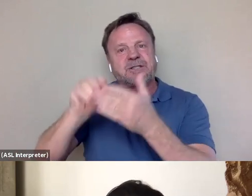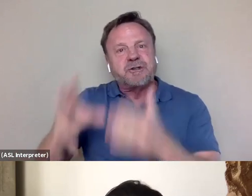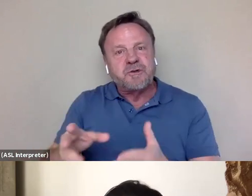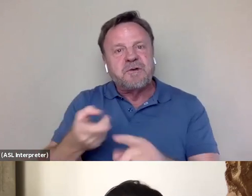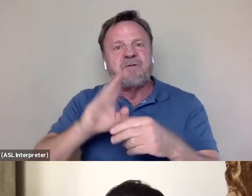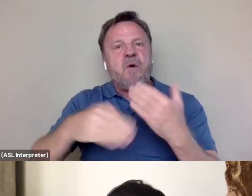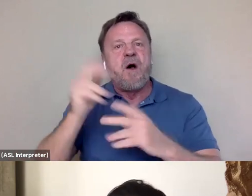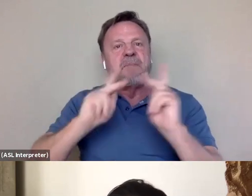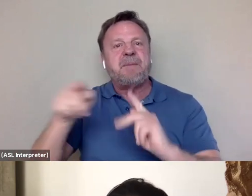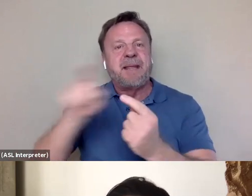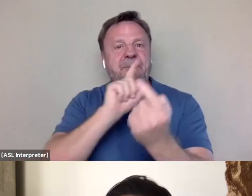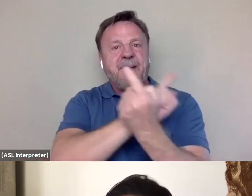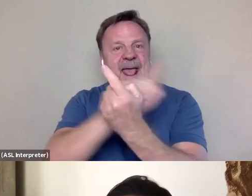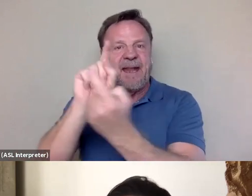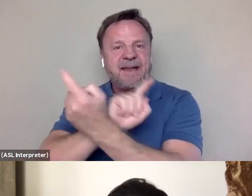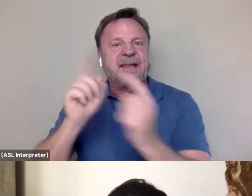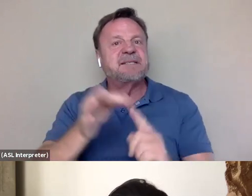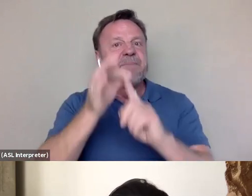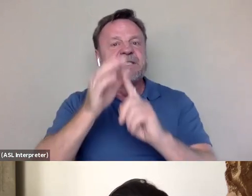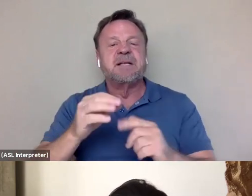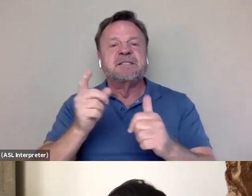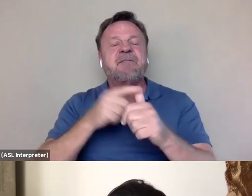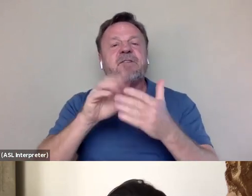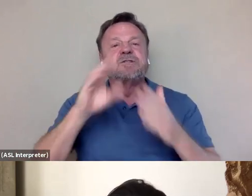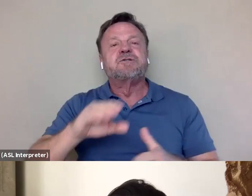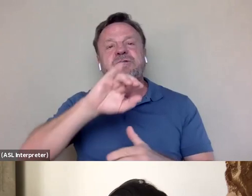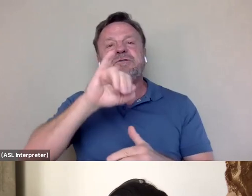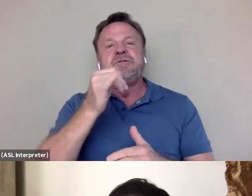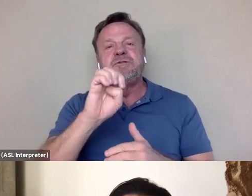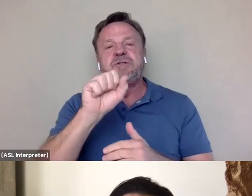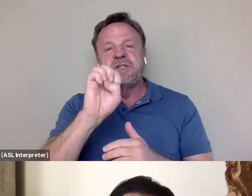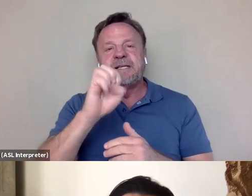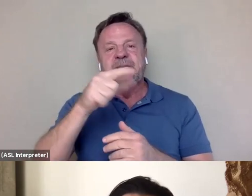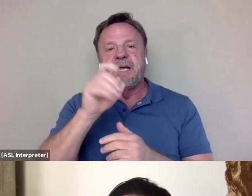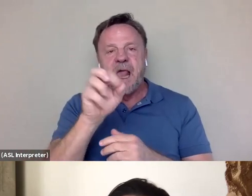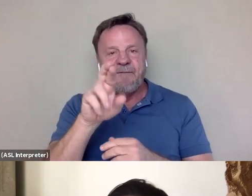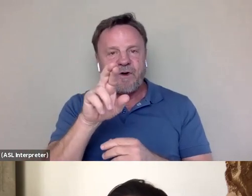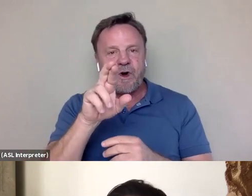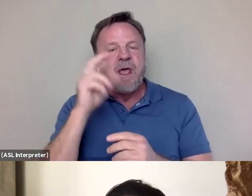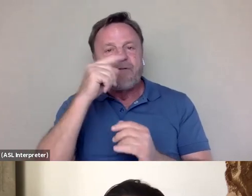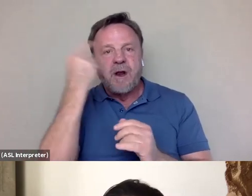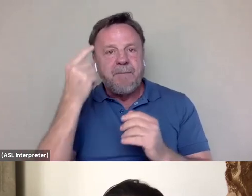So especially his first student, Jesse Glover, African-American male,